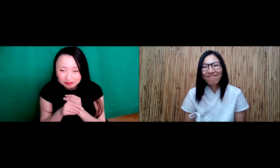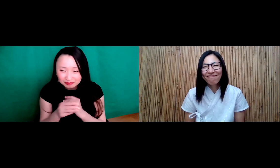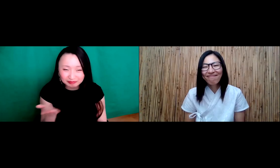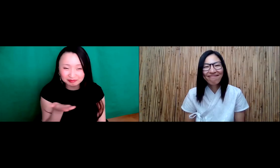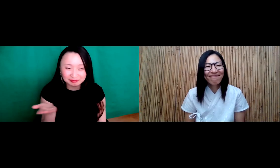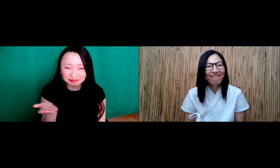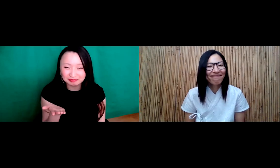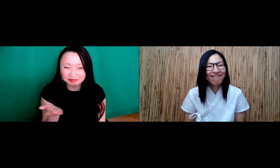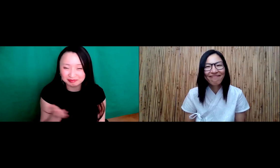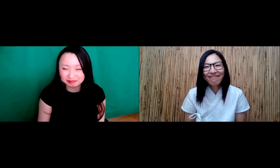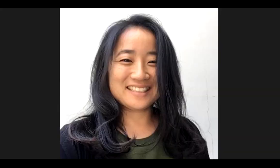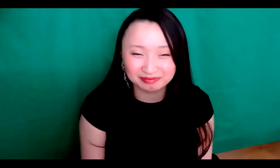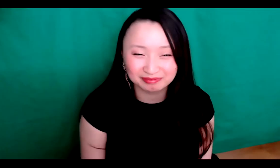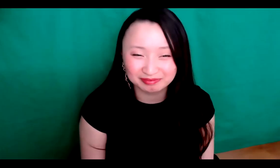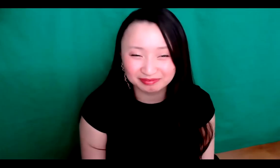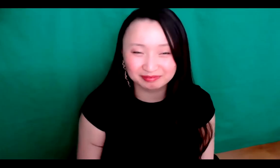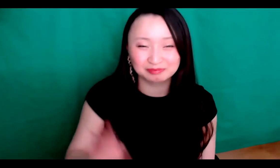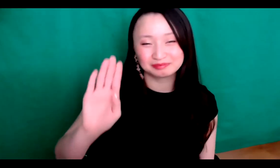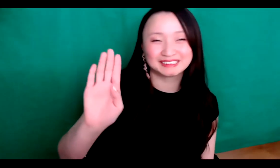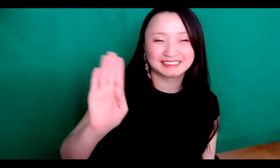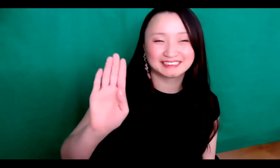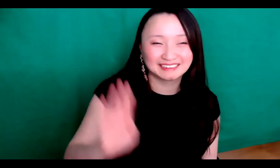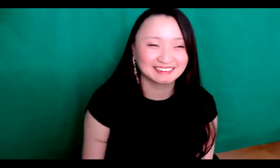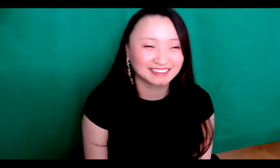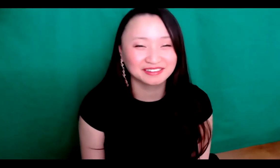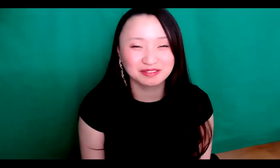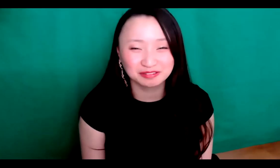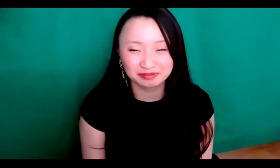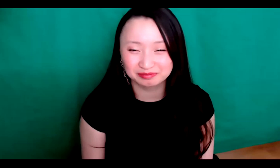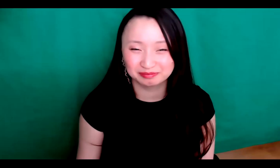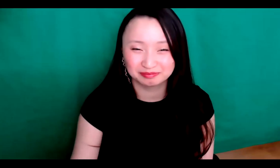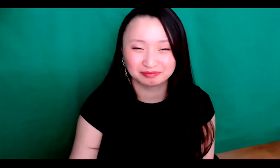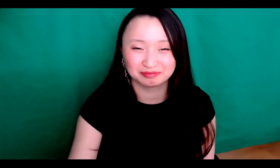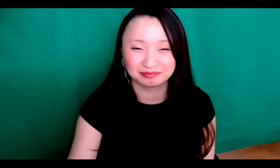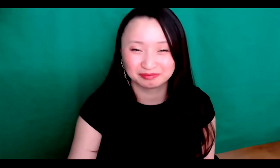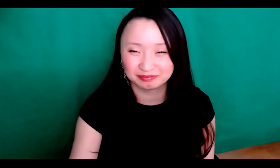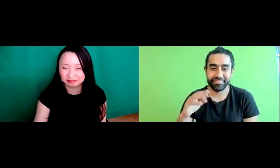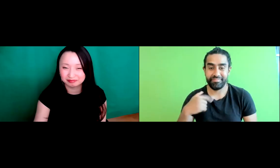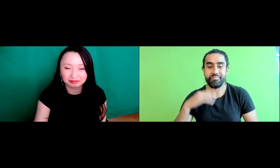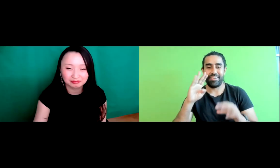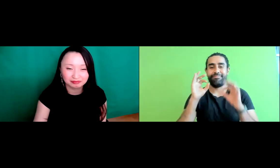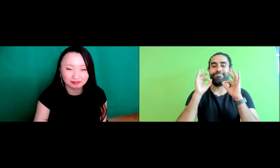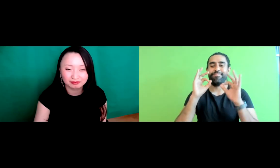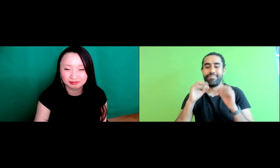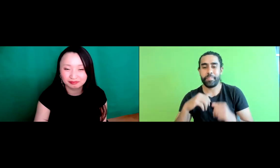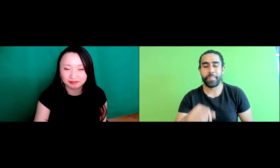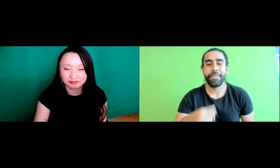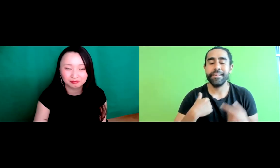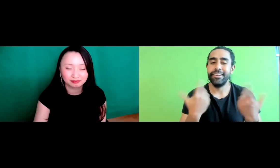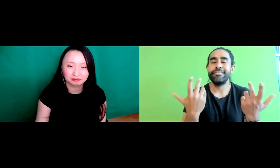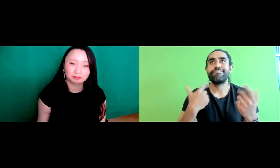Would anybody else like to add anything below.